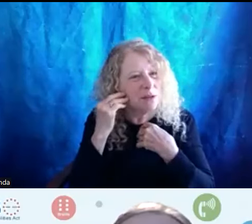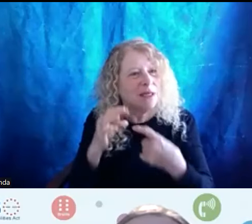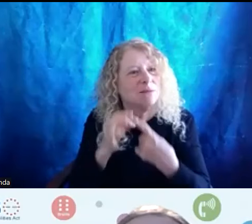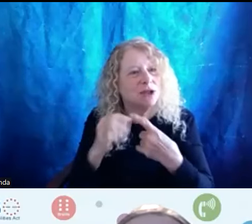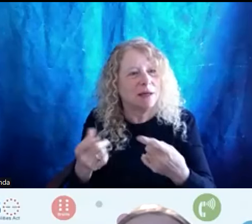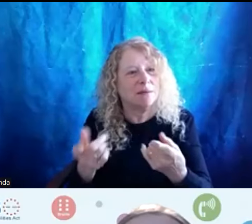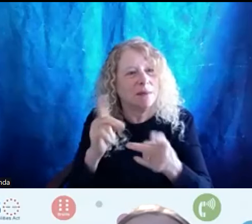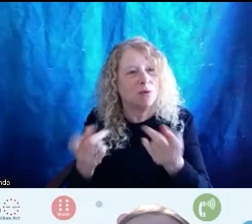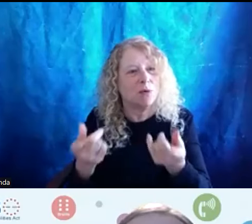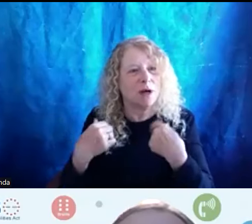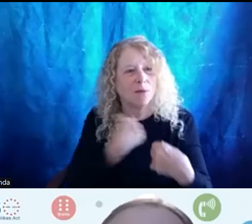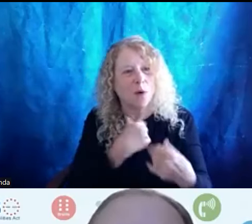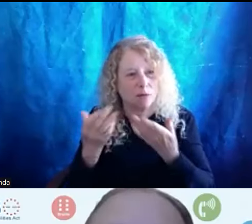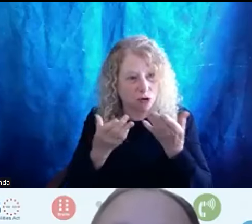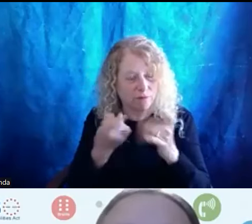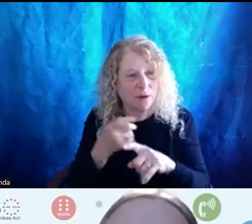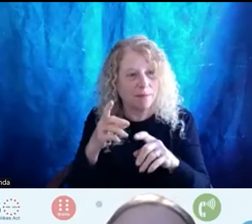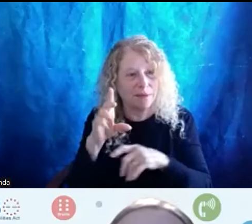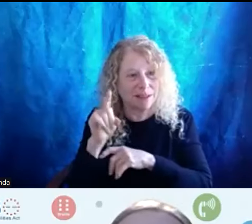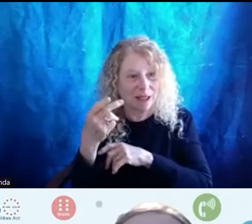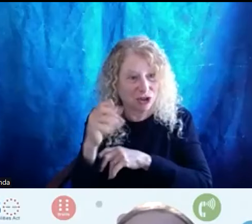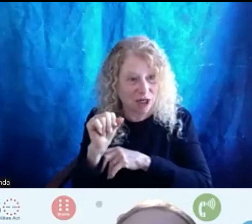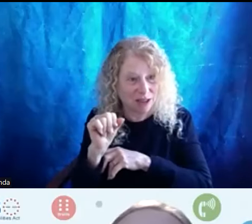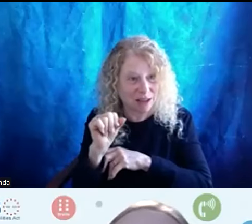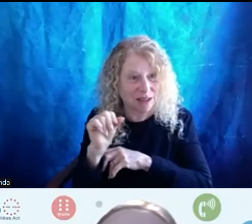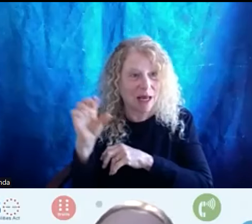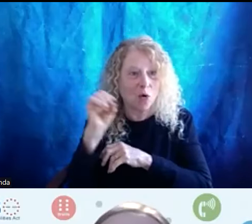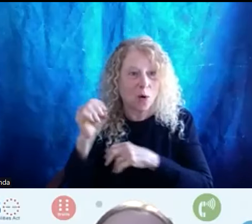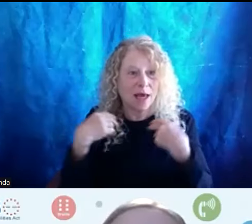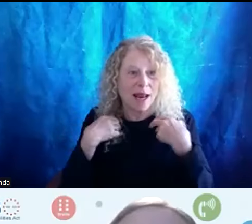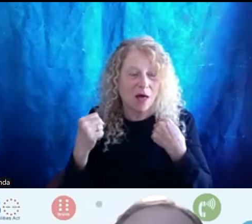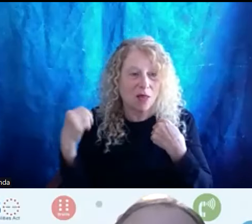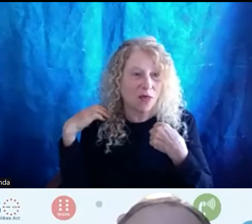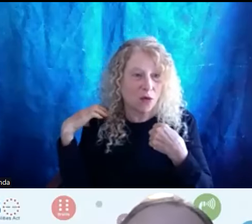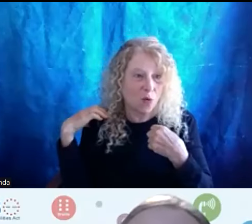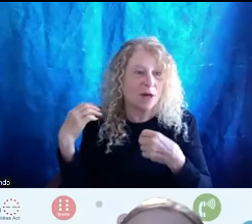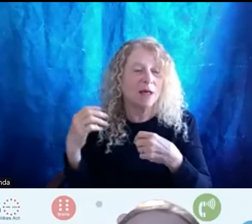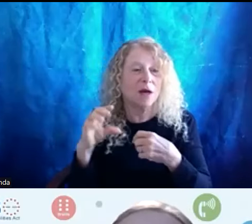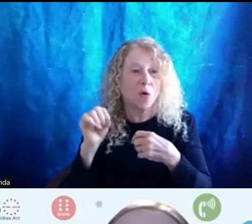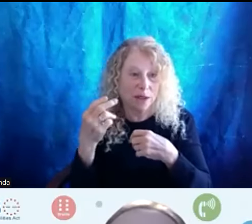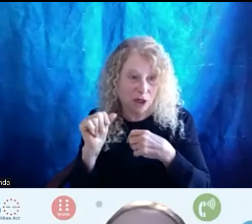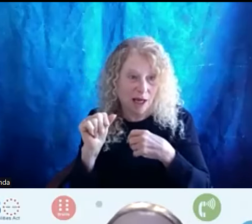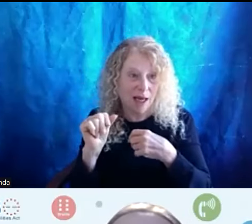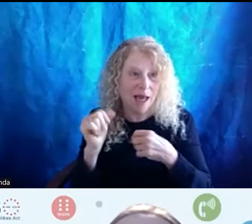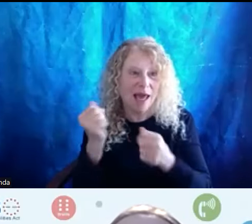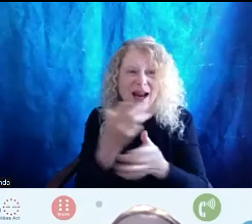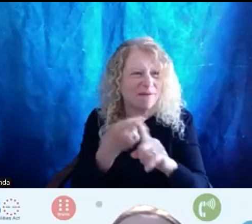From the Department of Human Services and the Oregon Health Authority, but also anything from from government